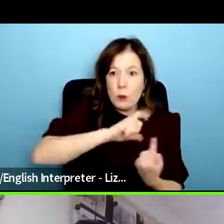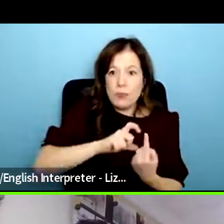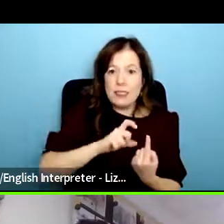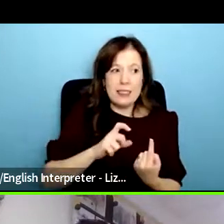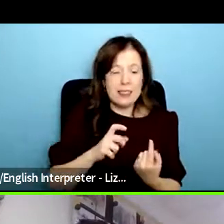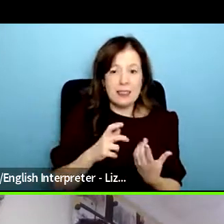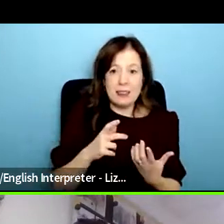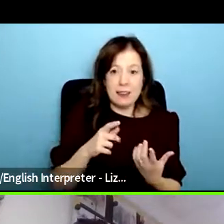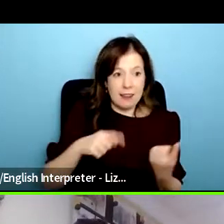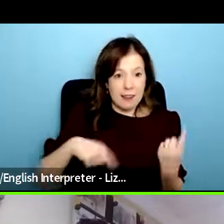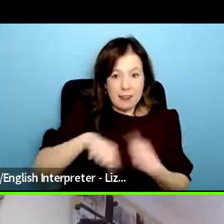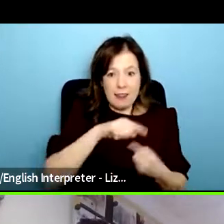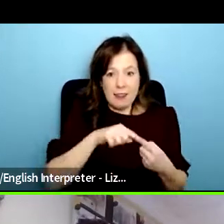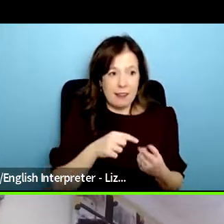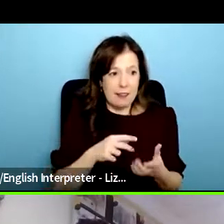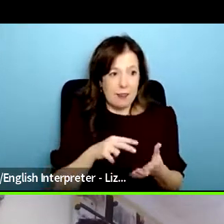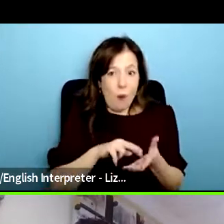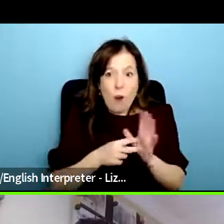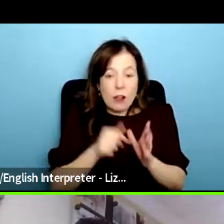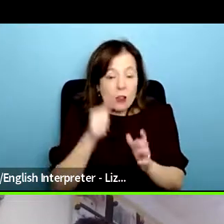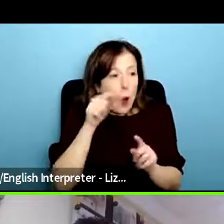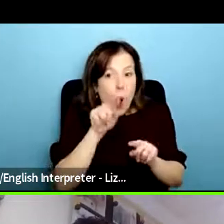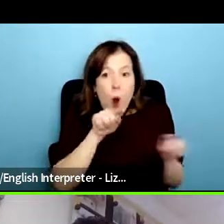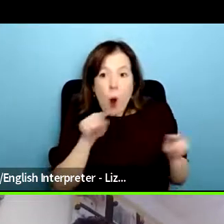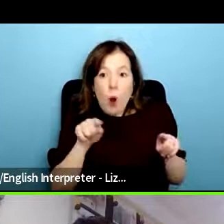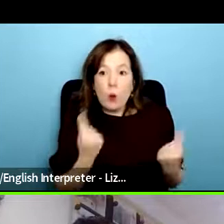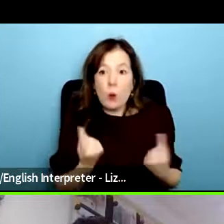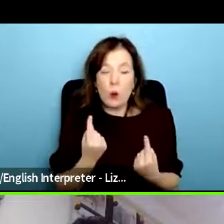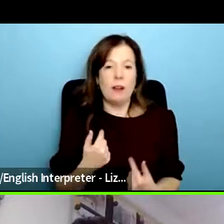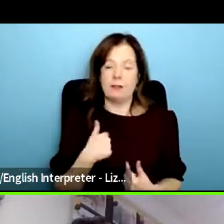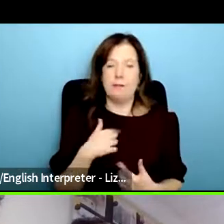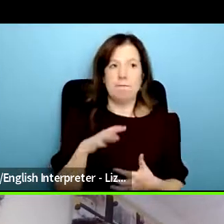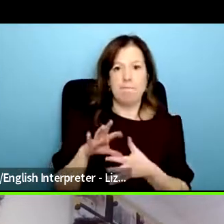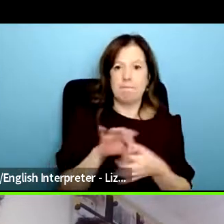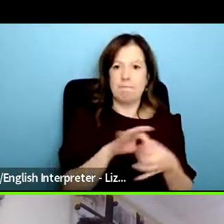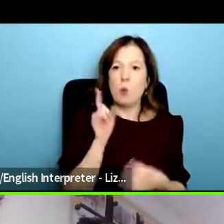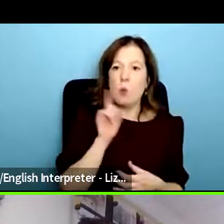and who are very helpful so we have different women's organizations within manchester that